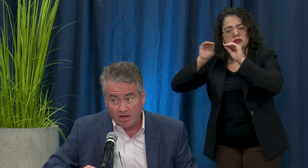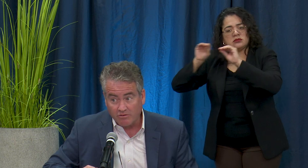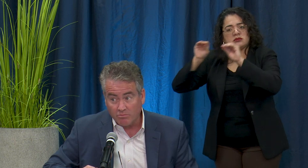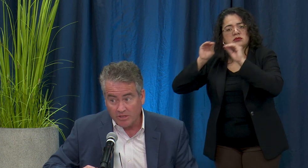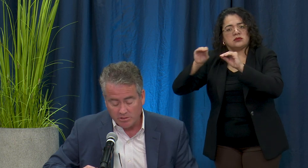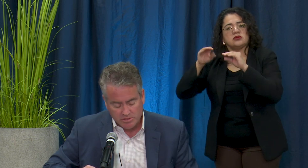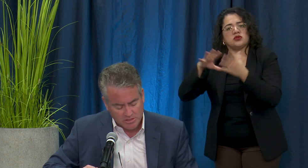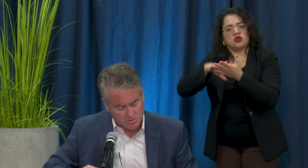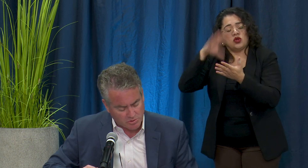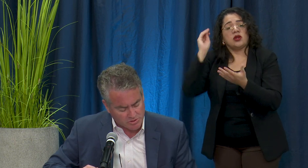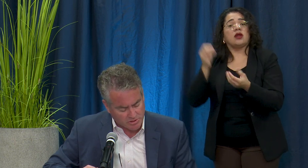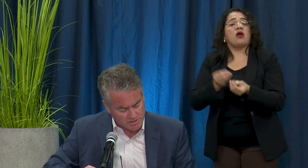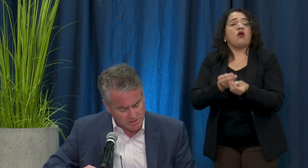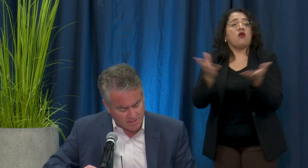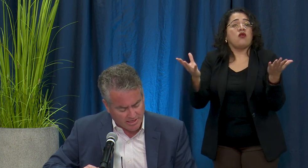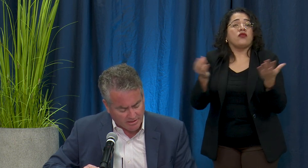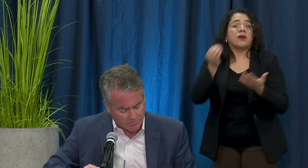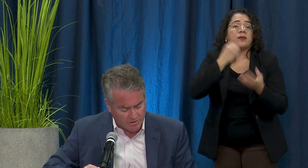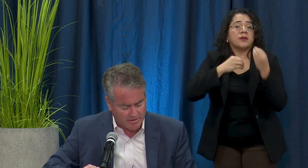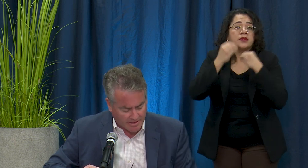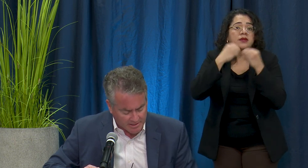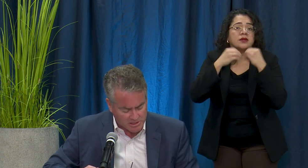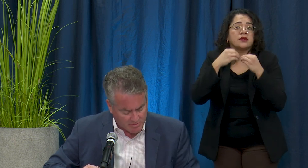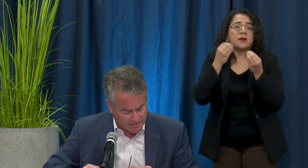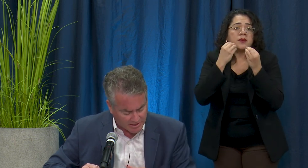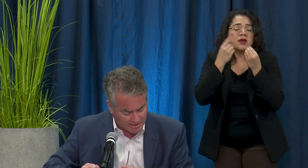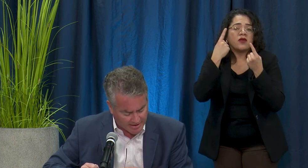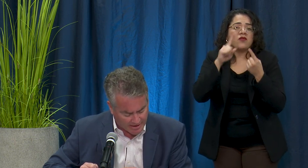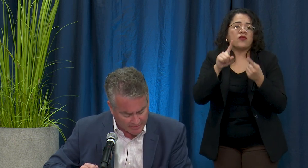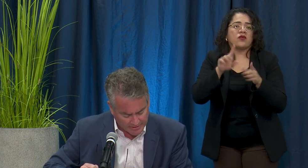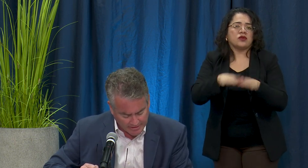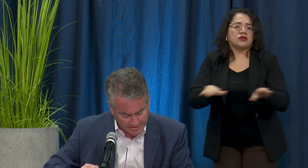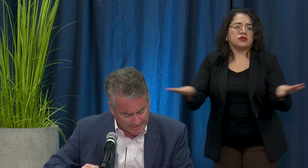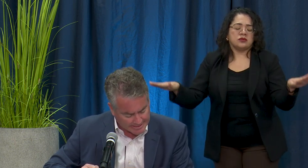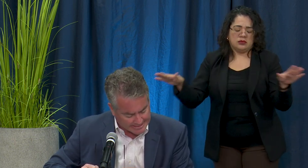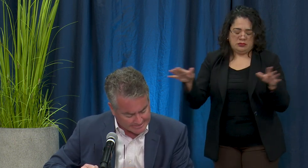meals at schools across the State of California and that is being done now.